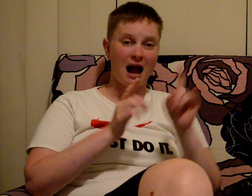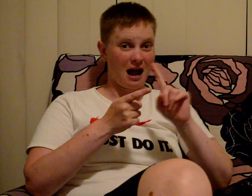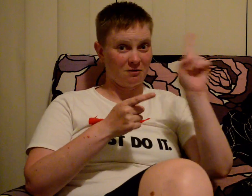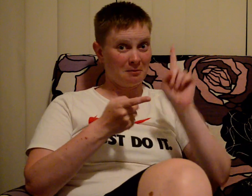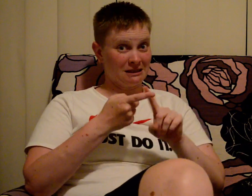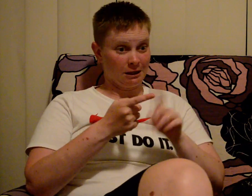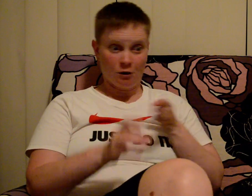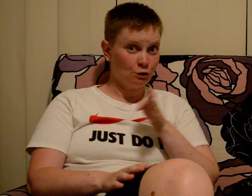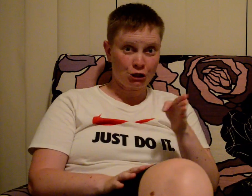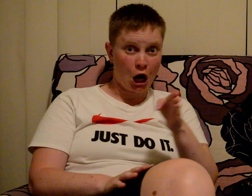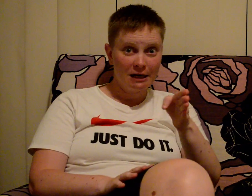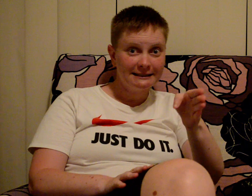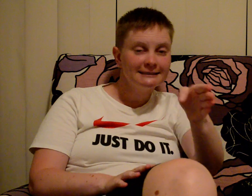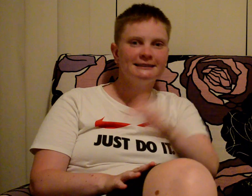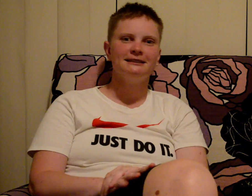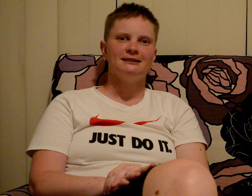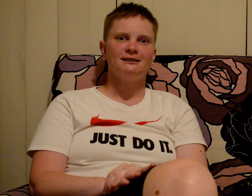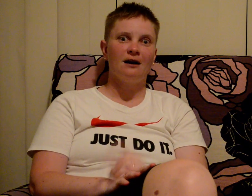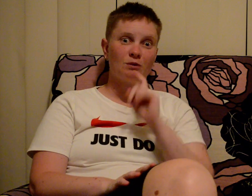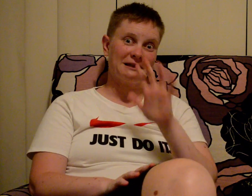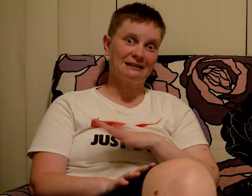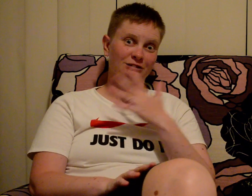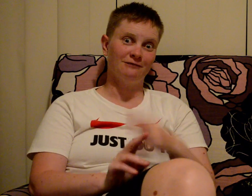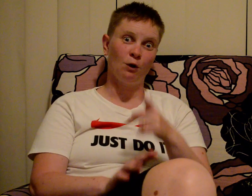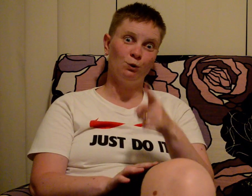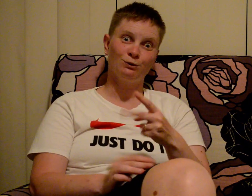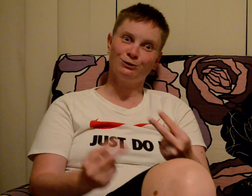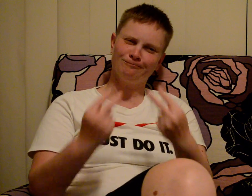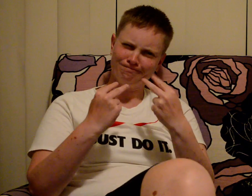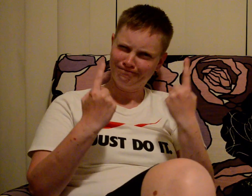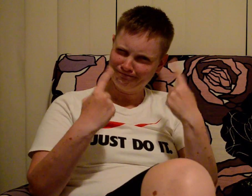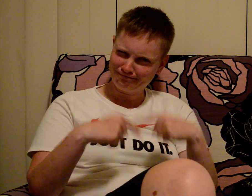And at the moment I am still on my journey, so it'll be interesting for you to watch me change